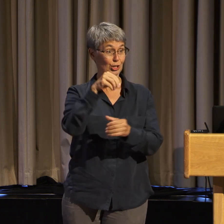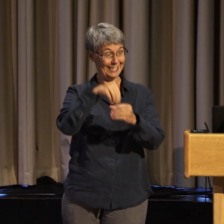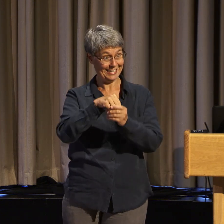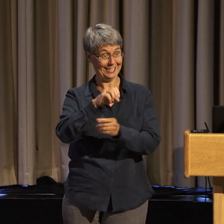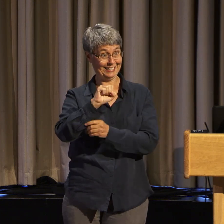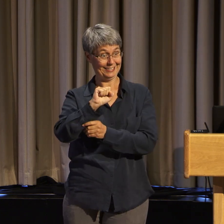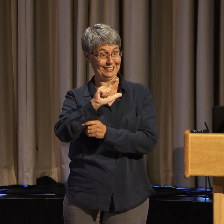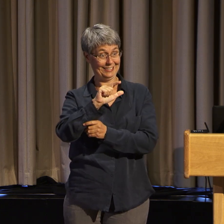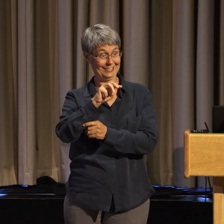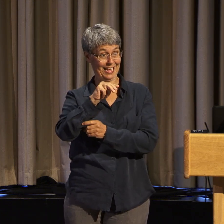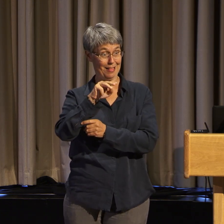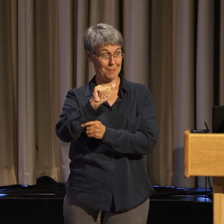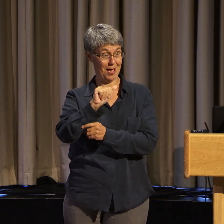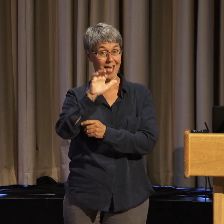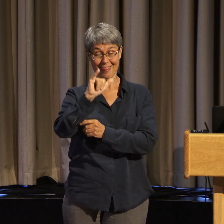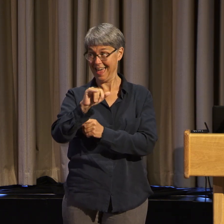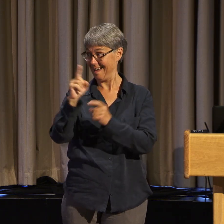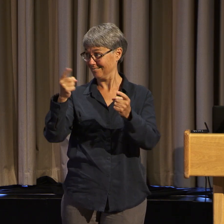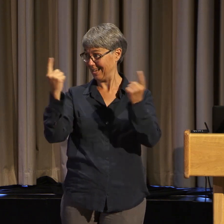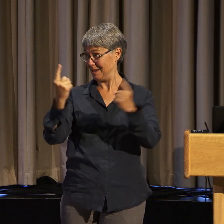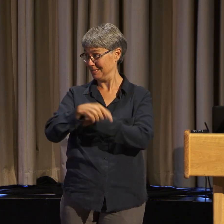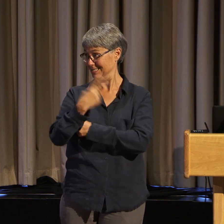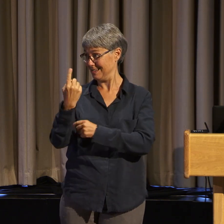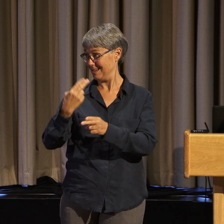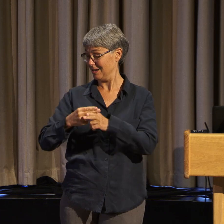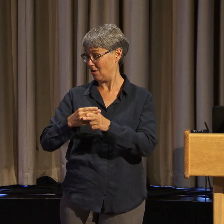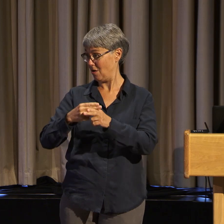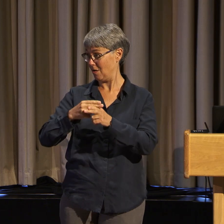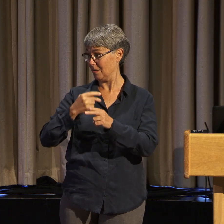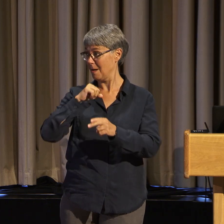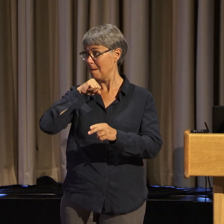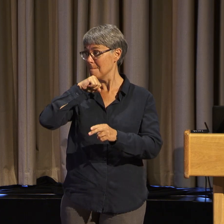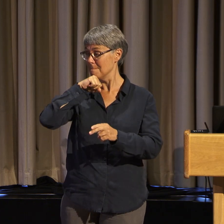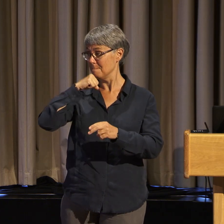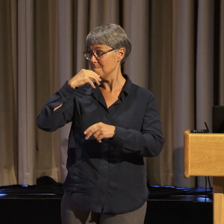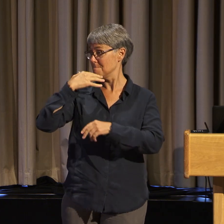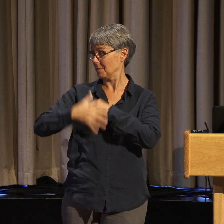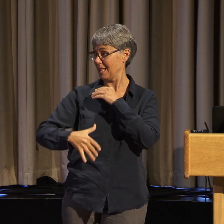Other folks had either themselves